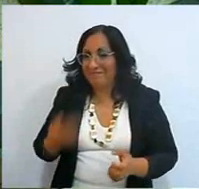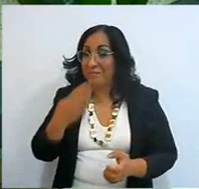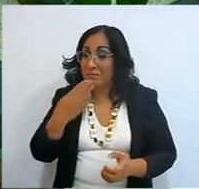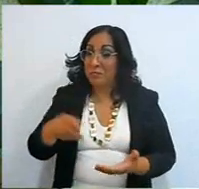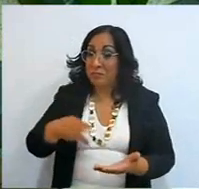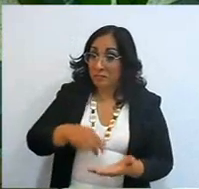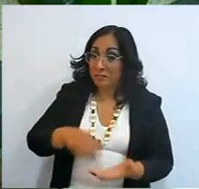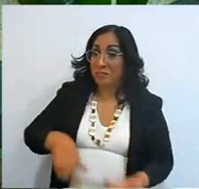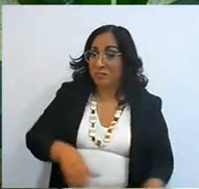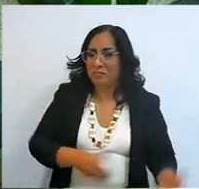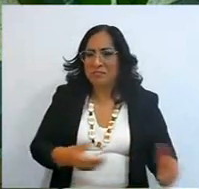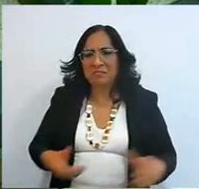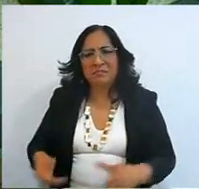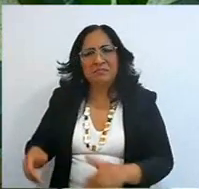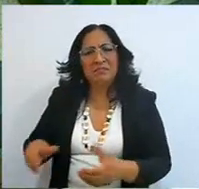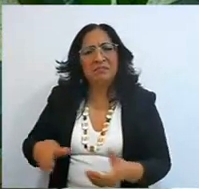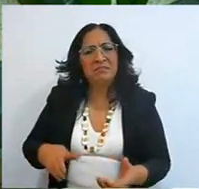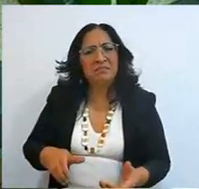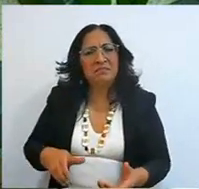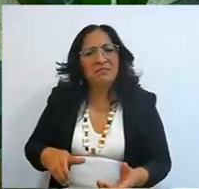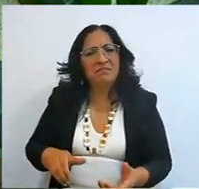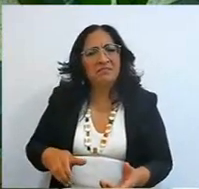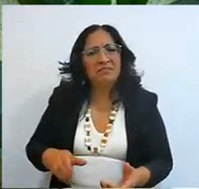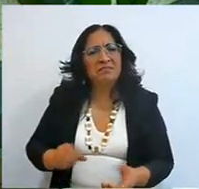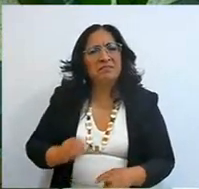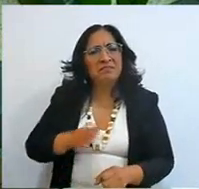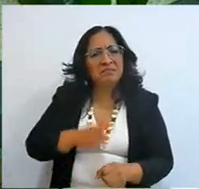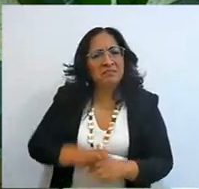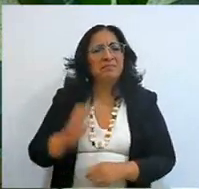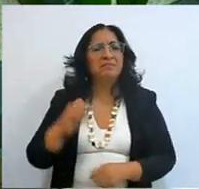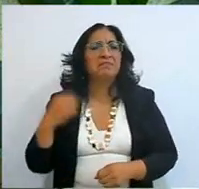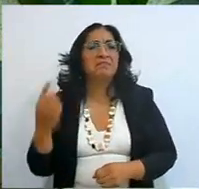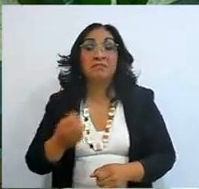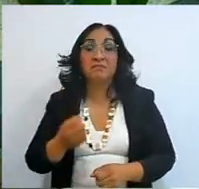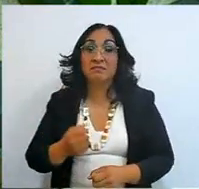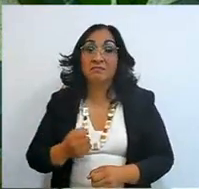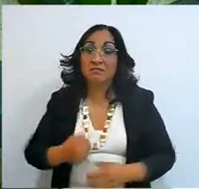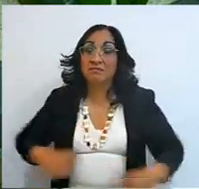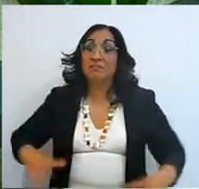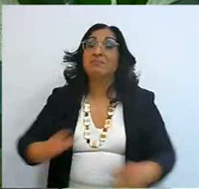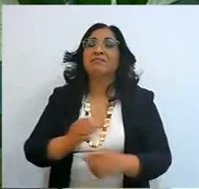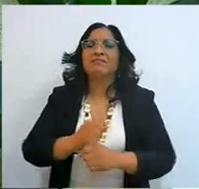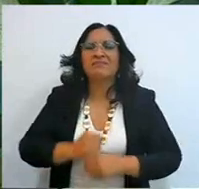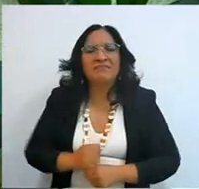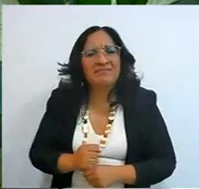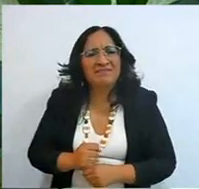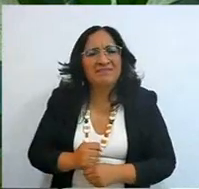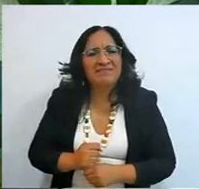What would be the sign that you are doing the right thing? Do you know what tips I am going to give you?